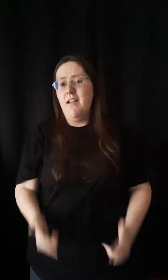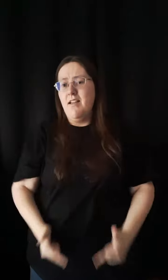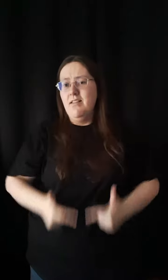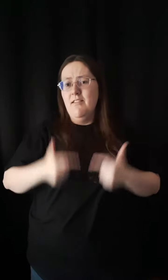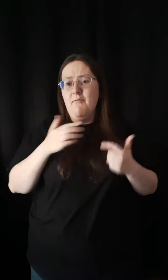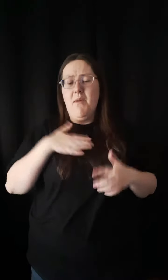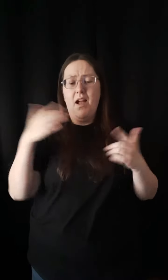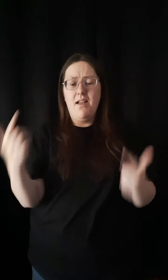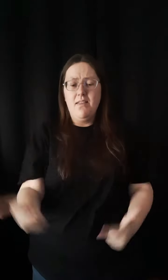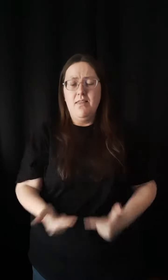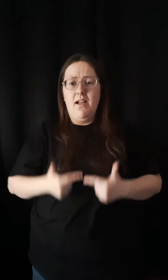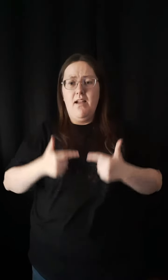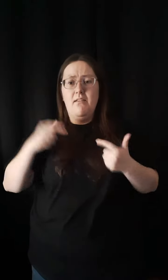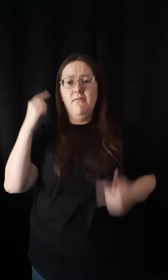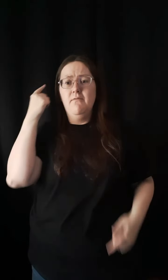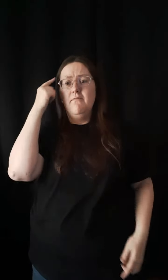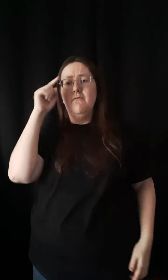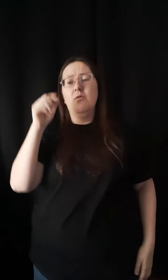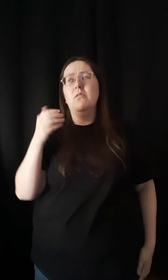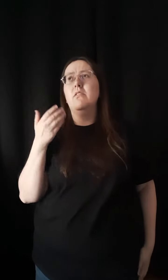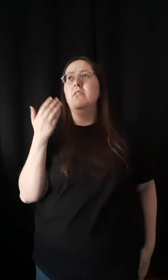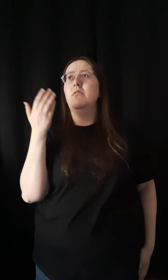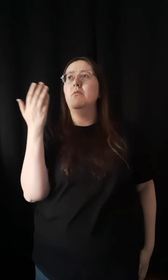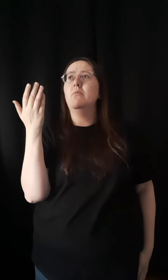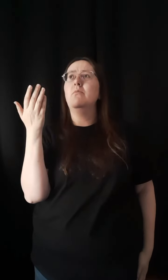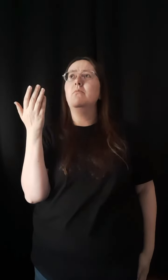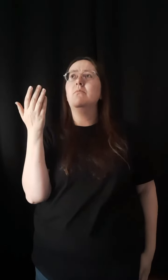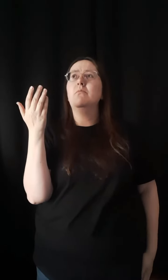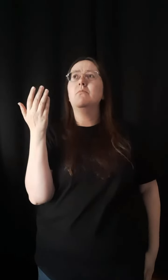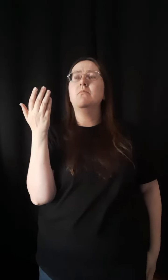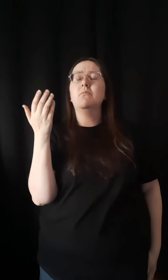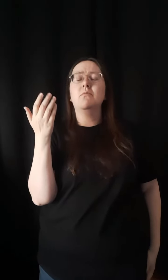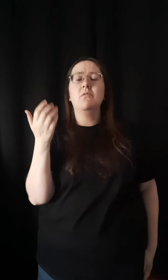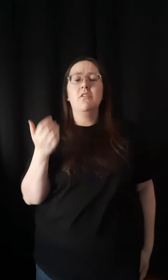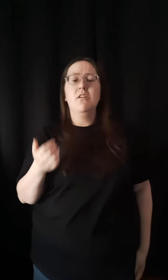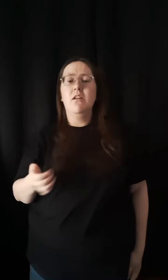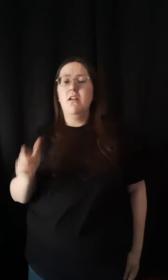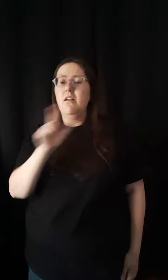Did I live my life for You